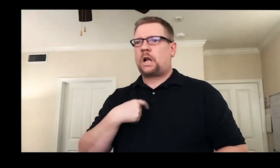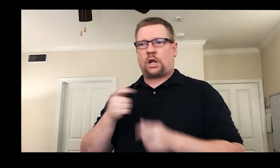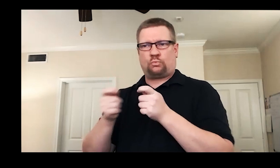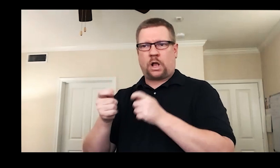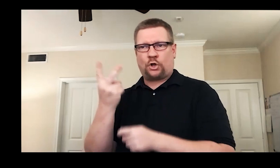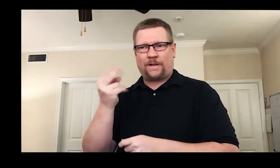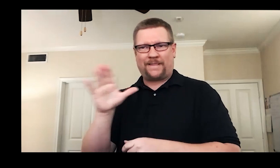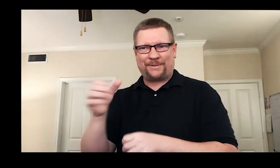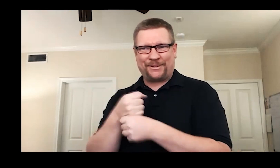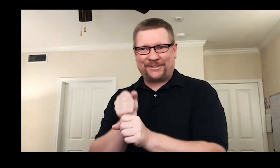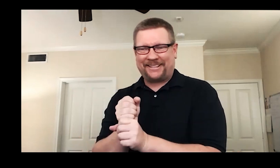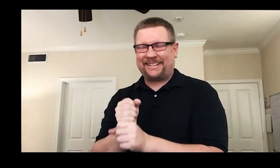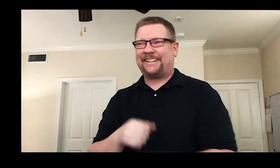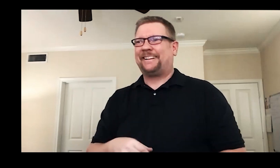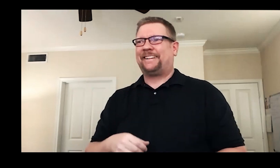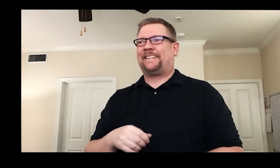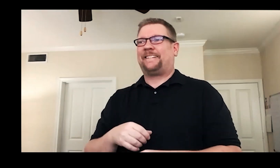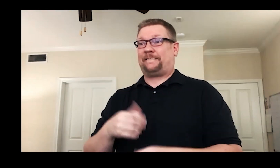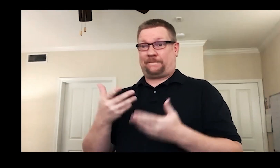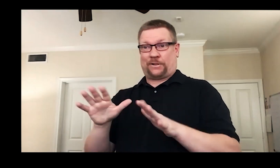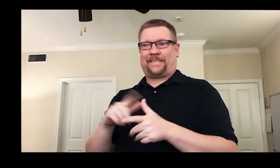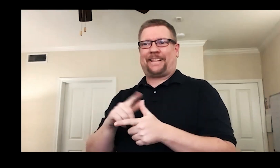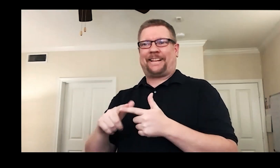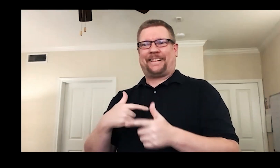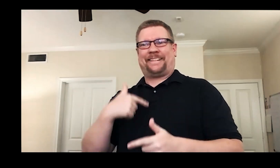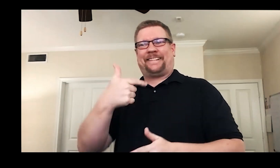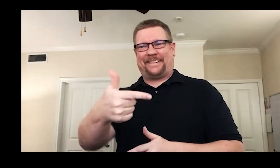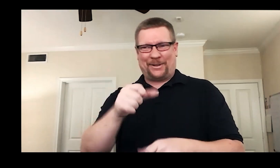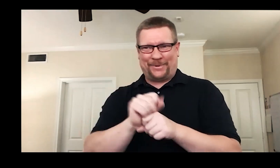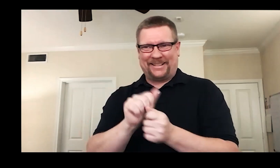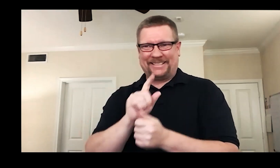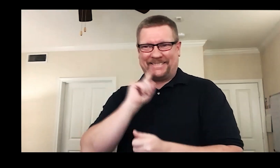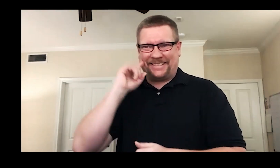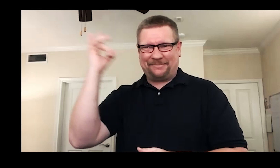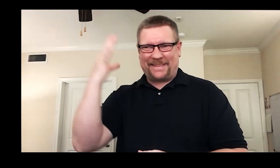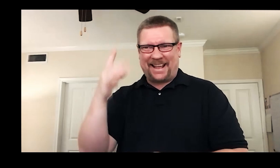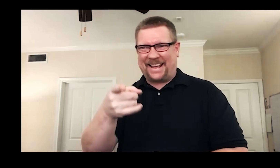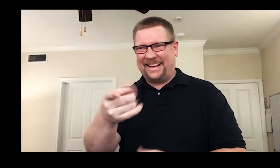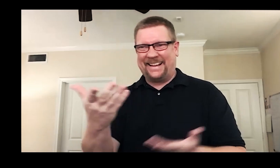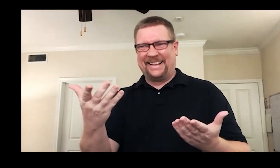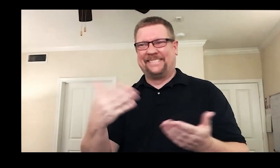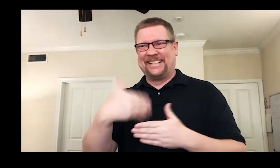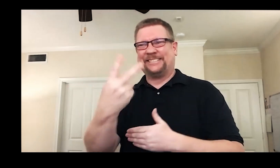two of which I directed. After that I worked with you, Deaf Spotlight, directing two productions.